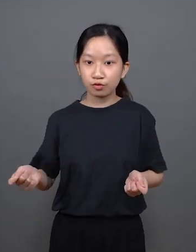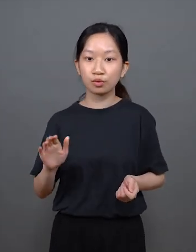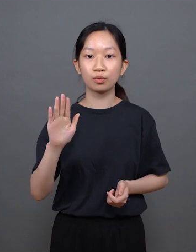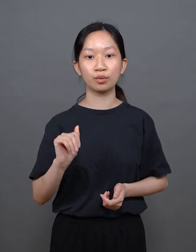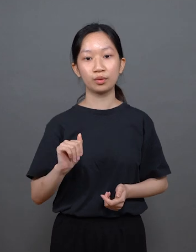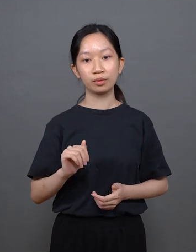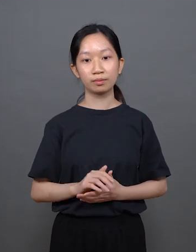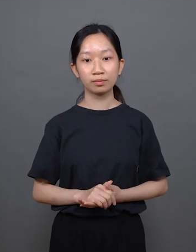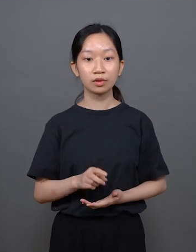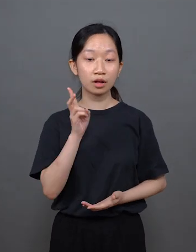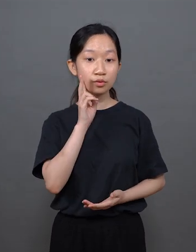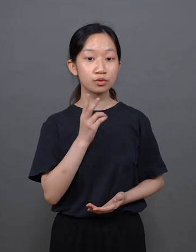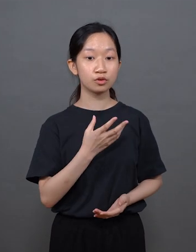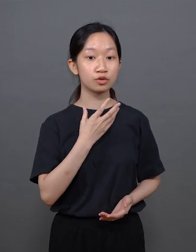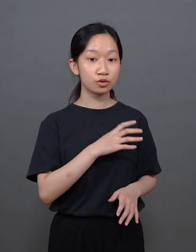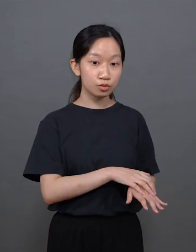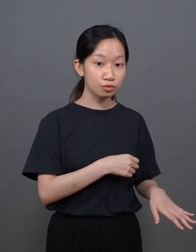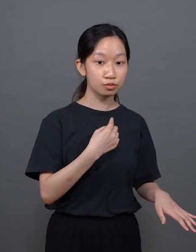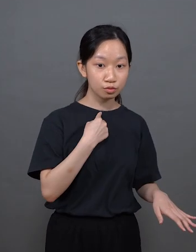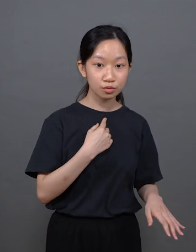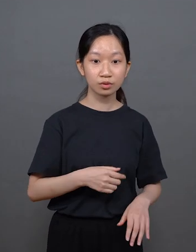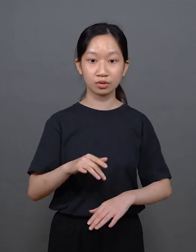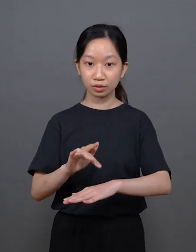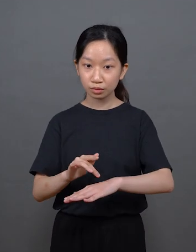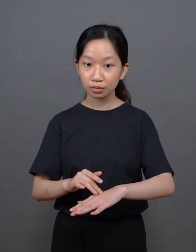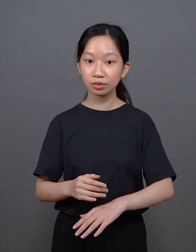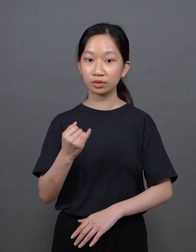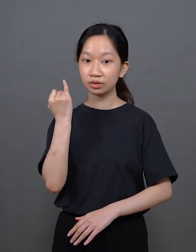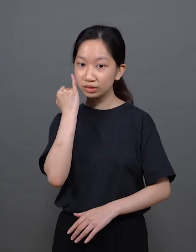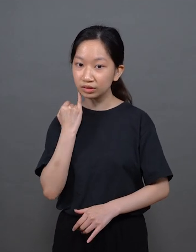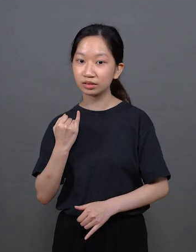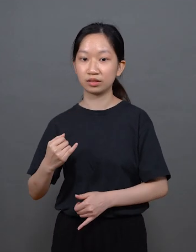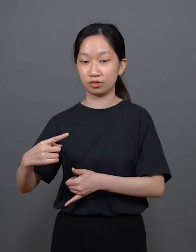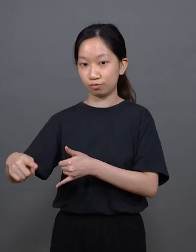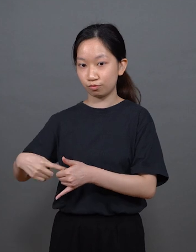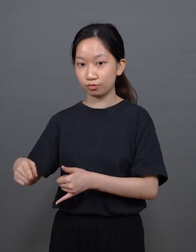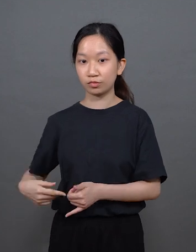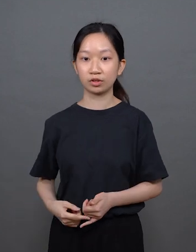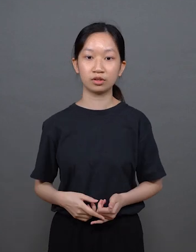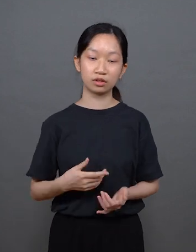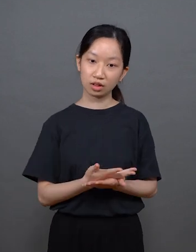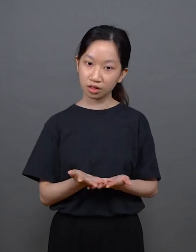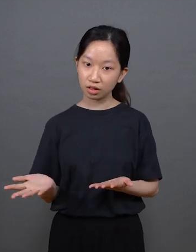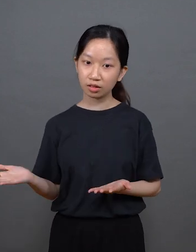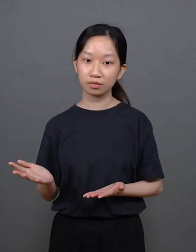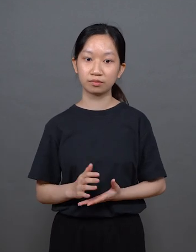For example: desire, the tactile, sex, the flesh